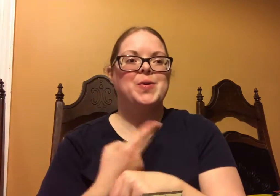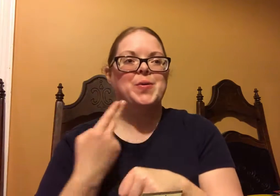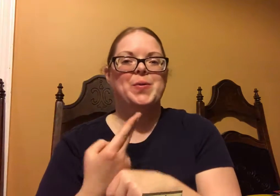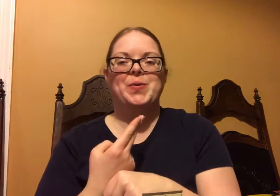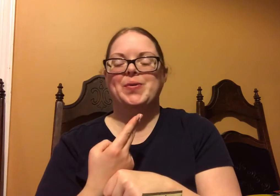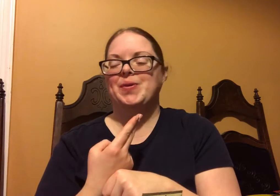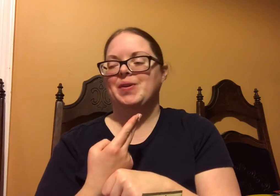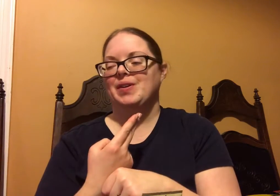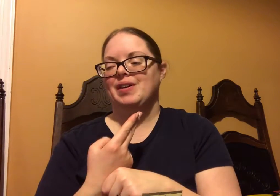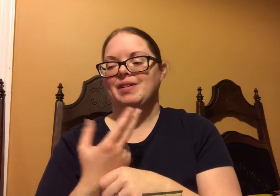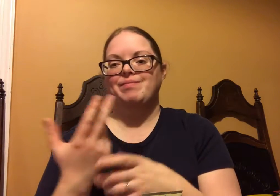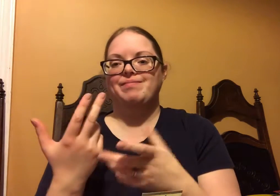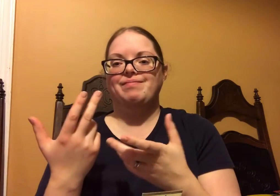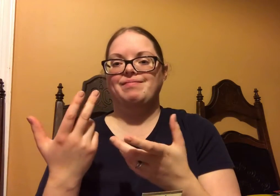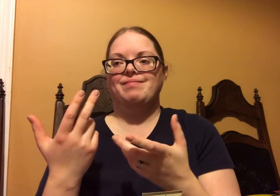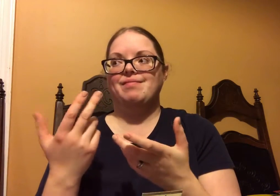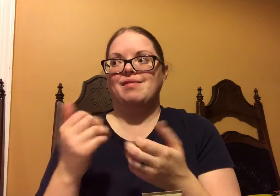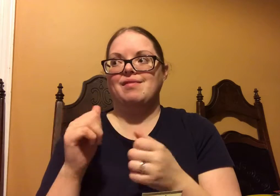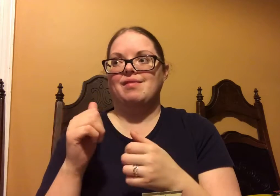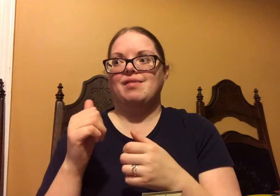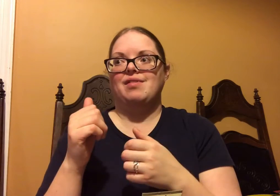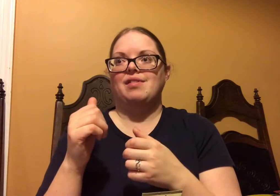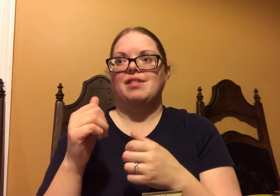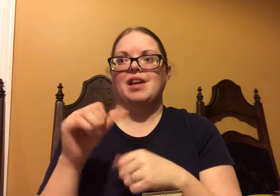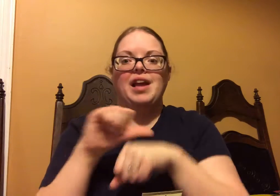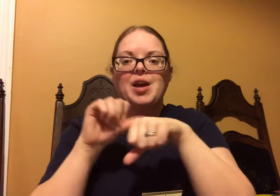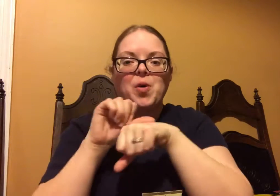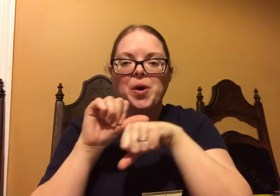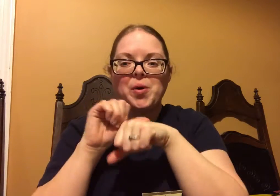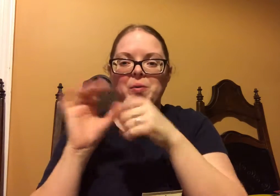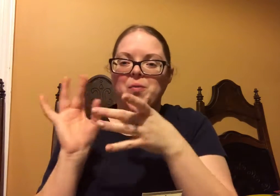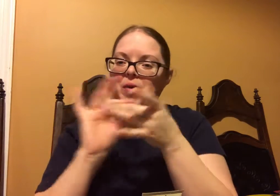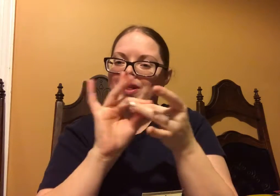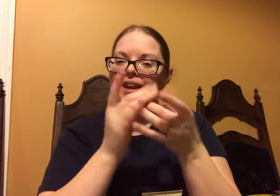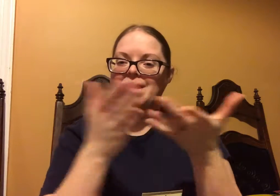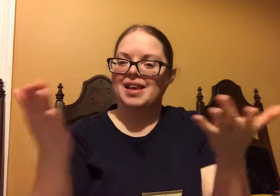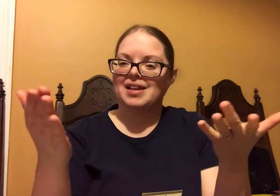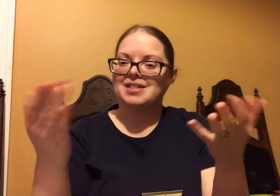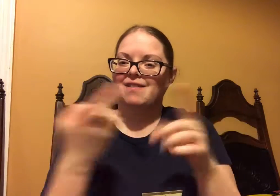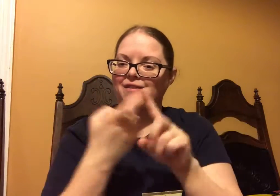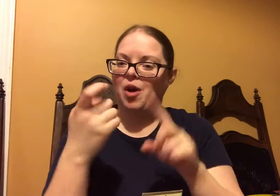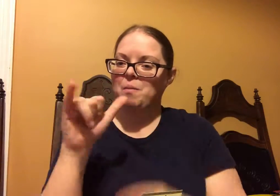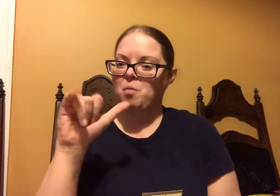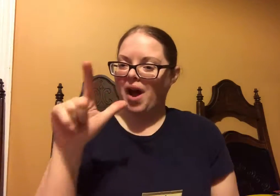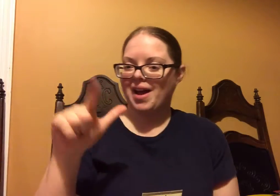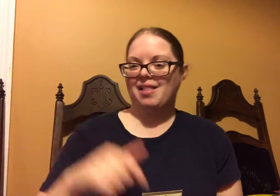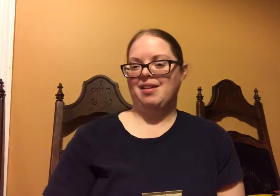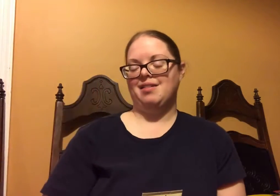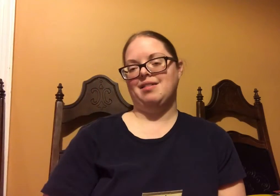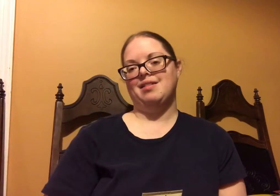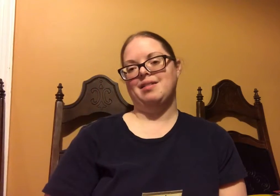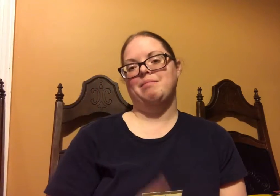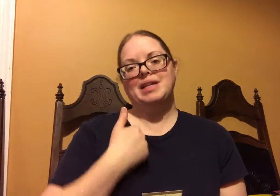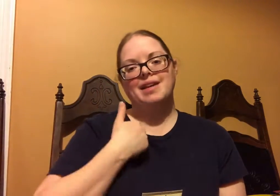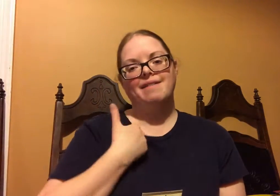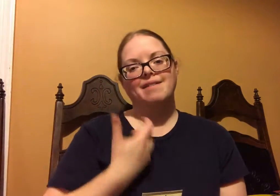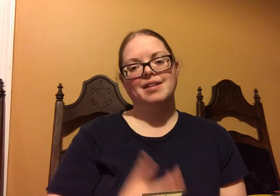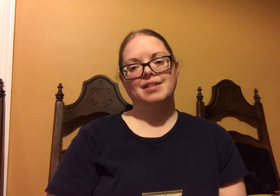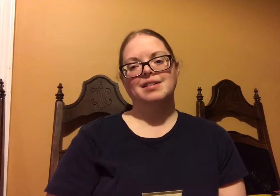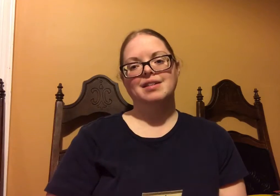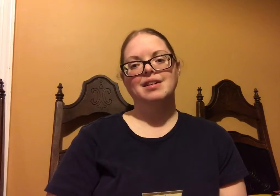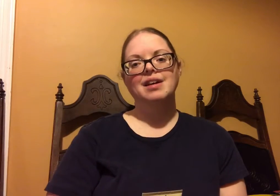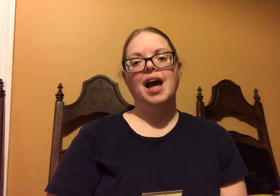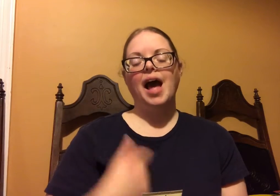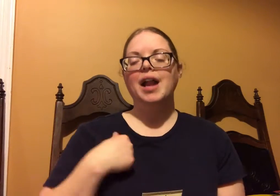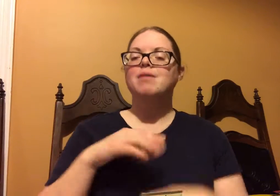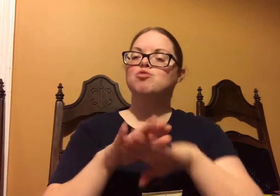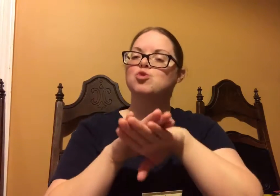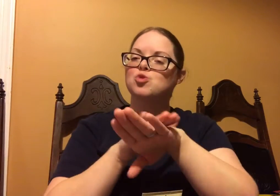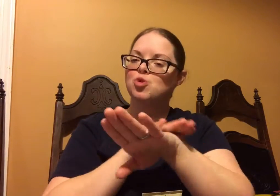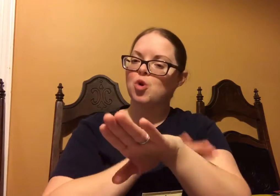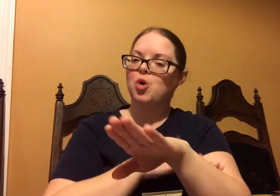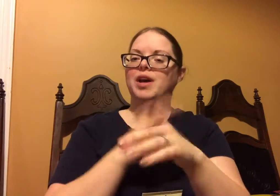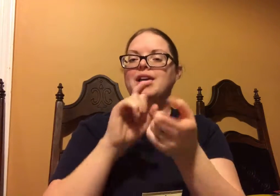I use...things...oil products, from Young Living.